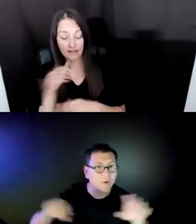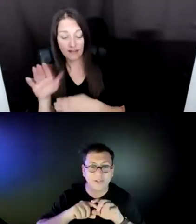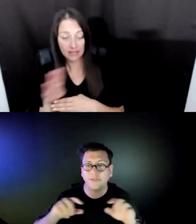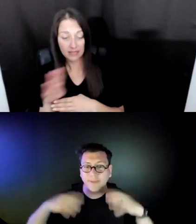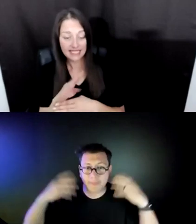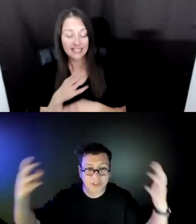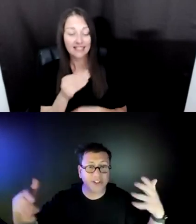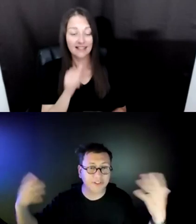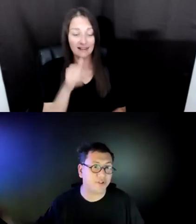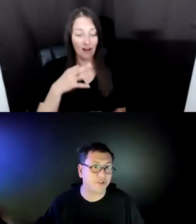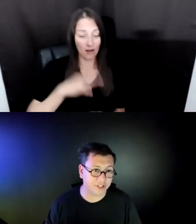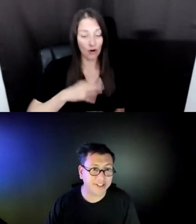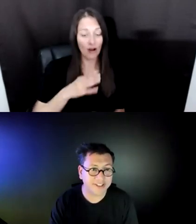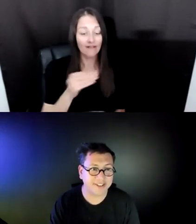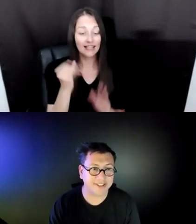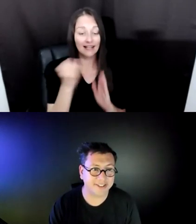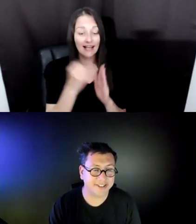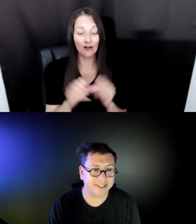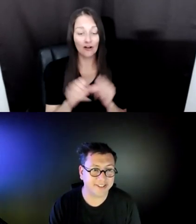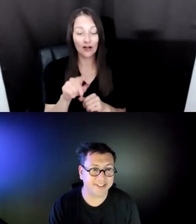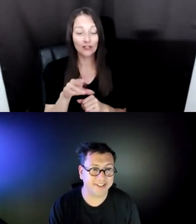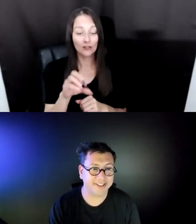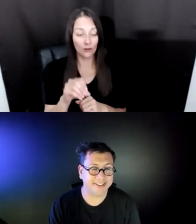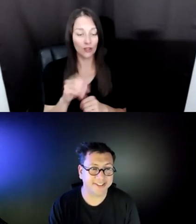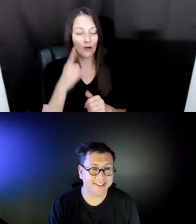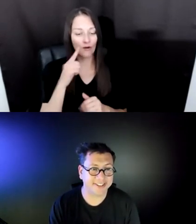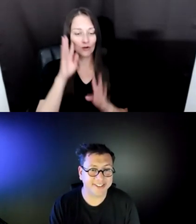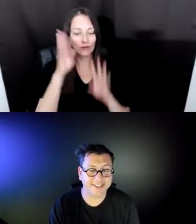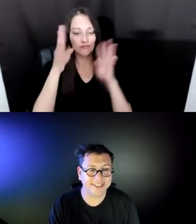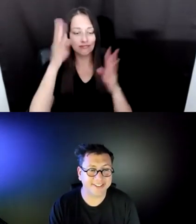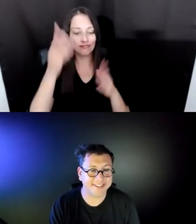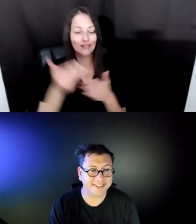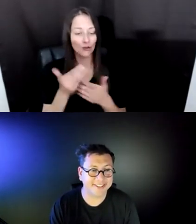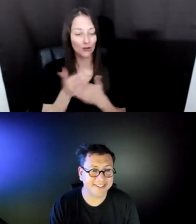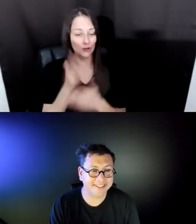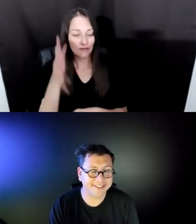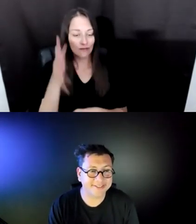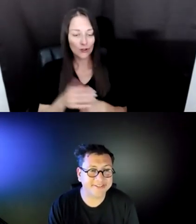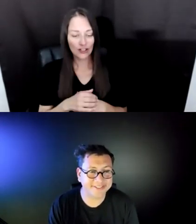OF IMAGINING FUTURE. ========== ABSOLUTELY. I LOVE APPRECIATION BEING AT THE CENTER OF THAT.